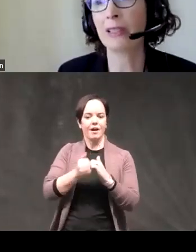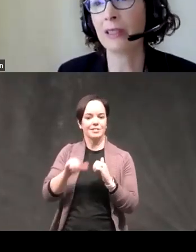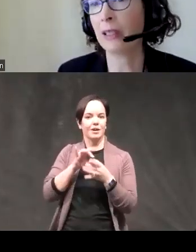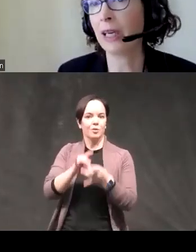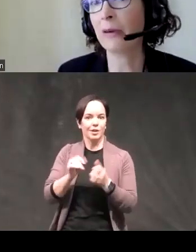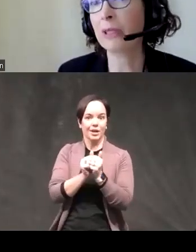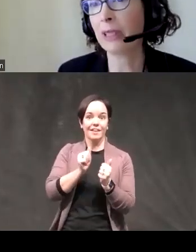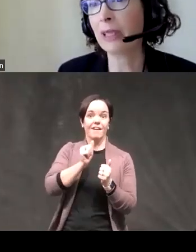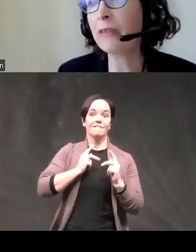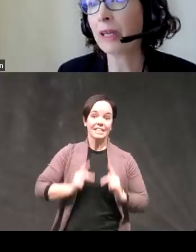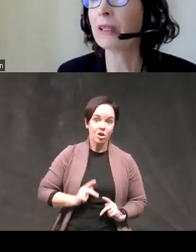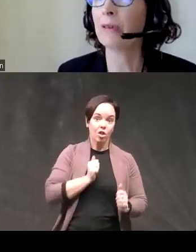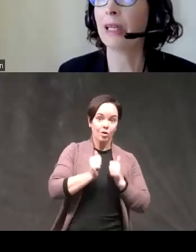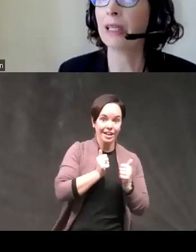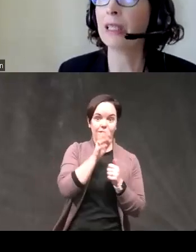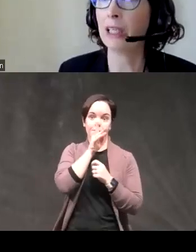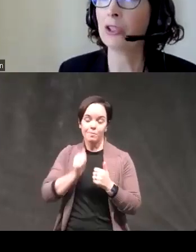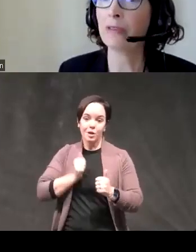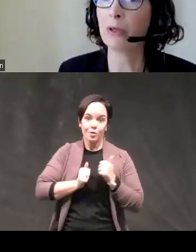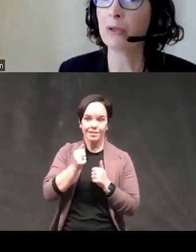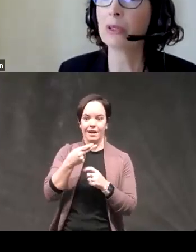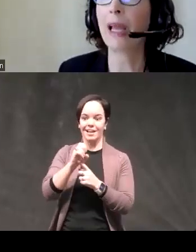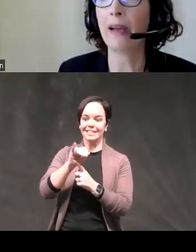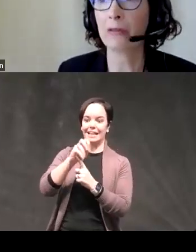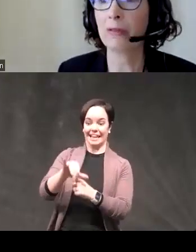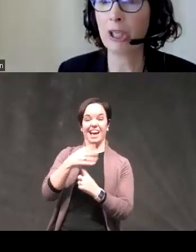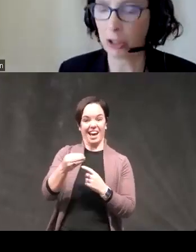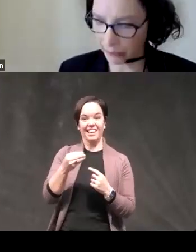and hostility and it was significantly related to each of those after remission